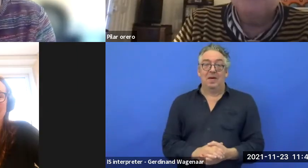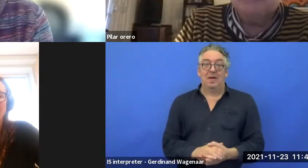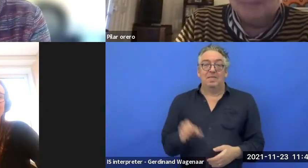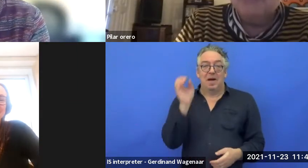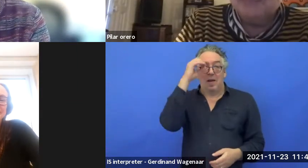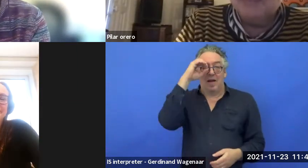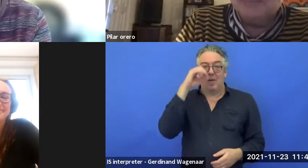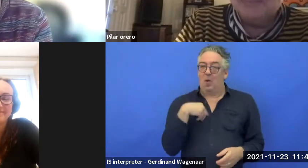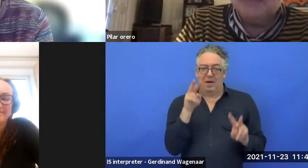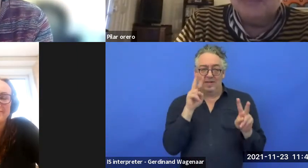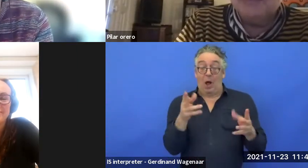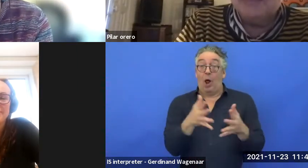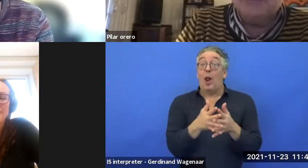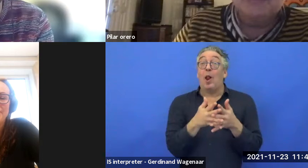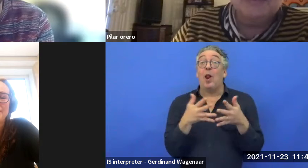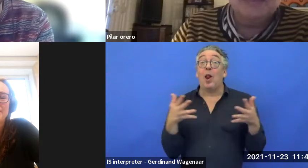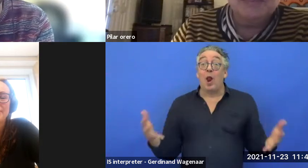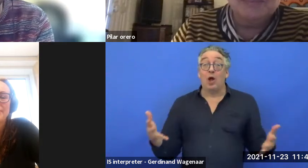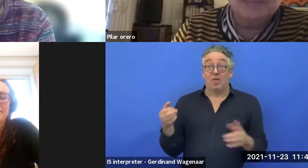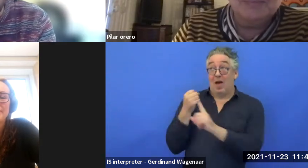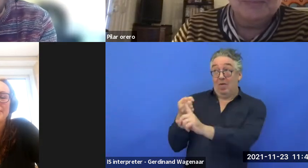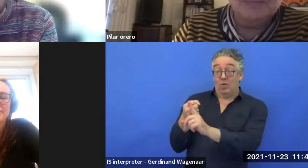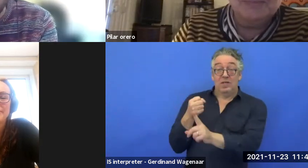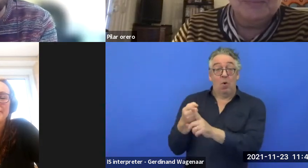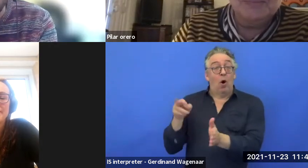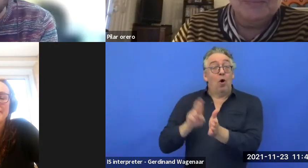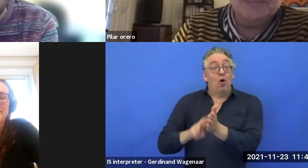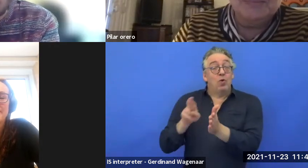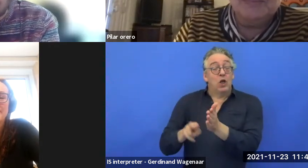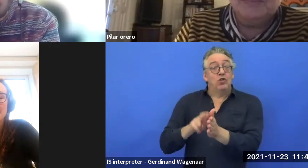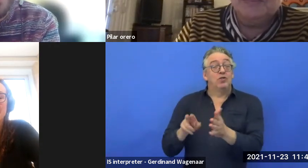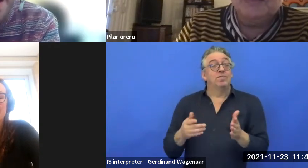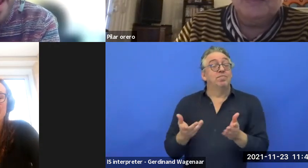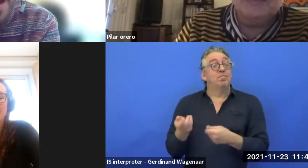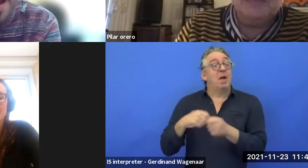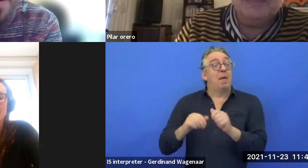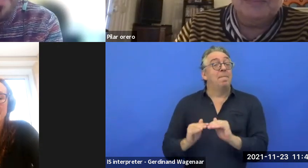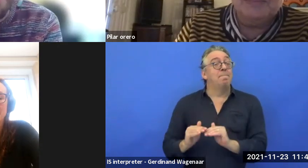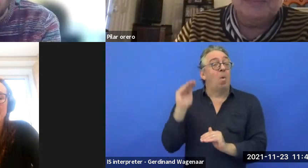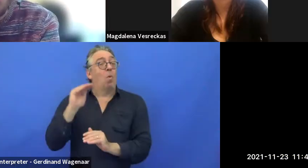and research agenda, that's really good. I think the next is Romain.